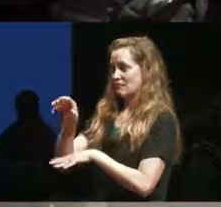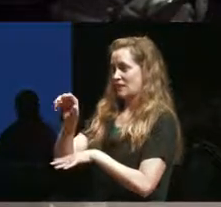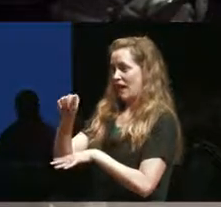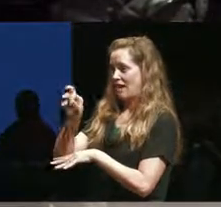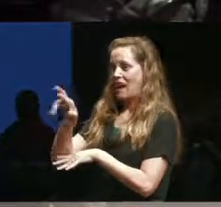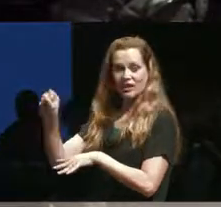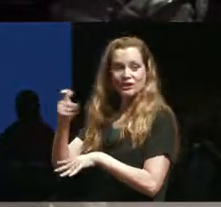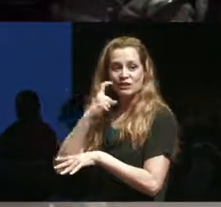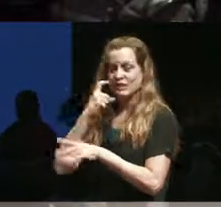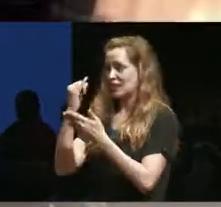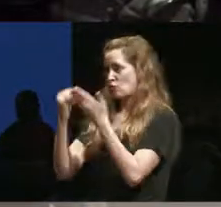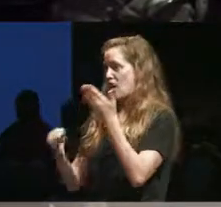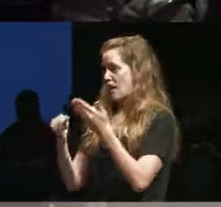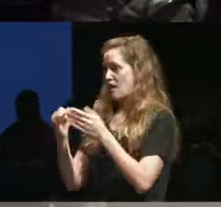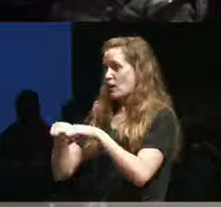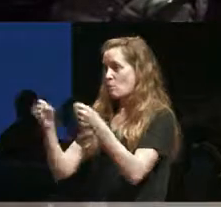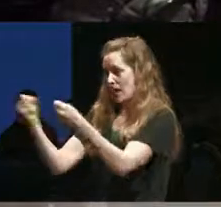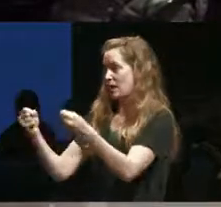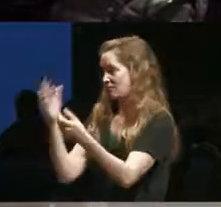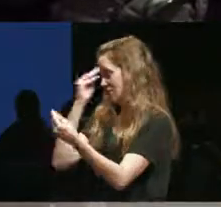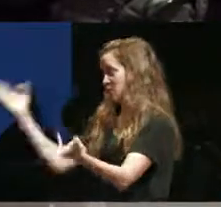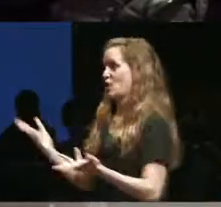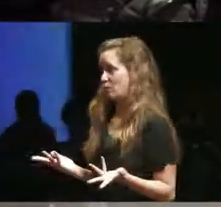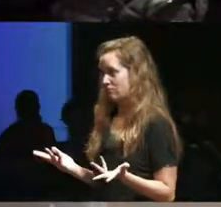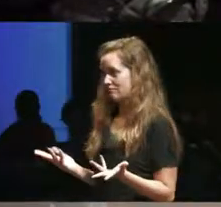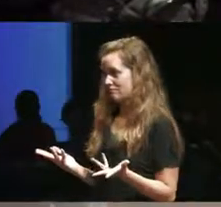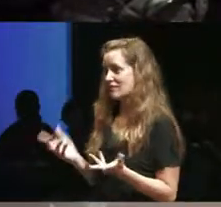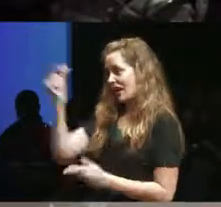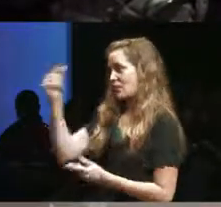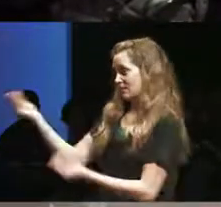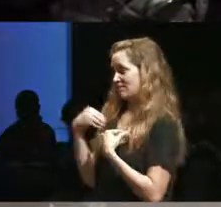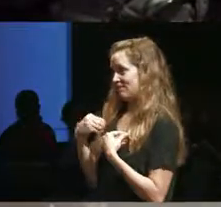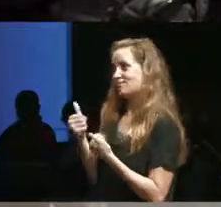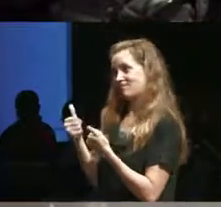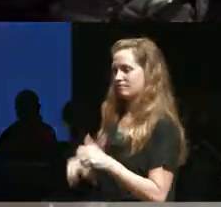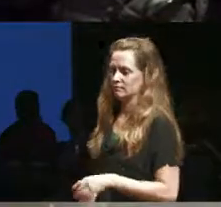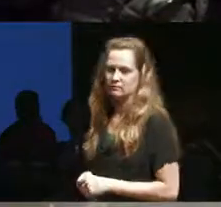crap because they keep breaking and not even tape cannot handle but we still get